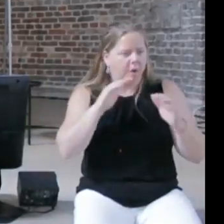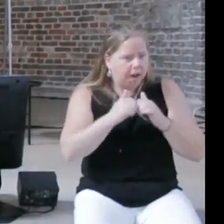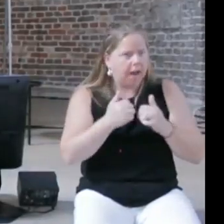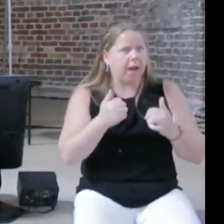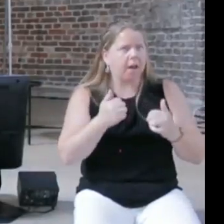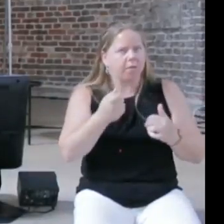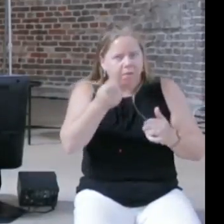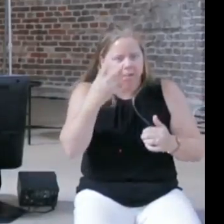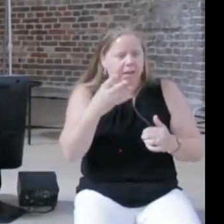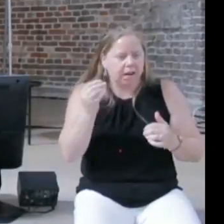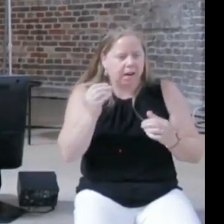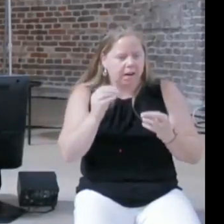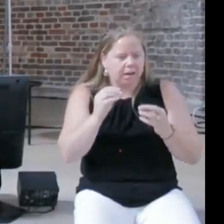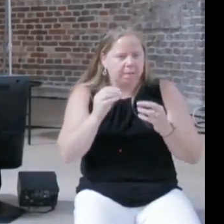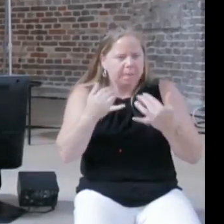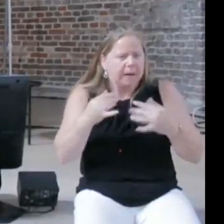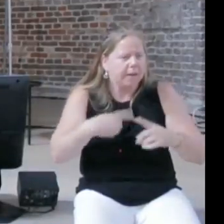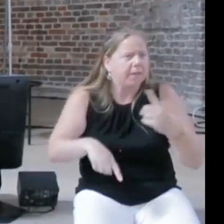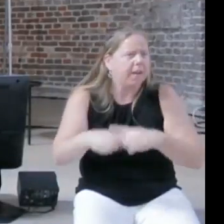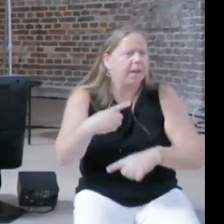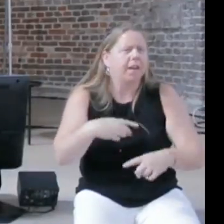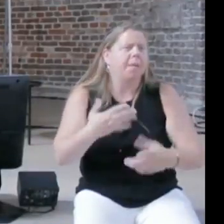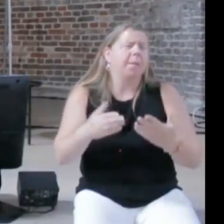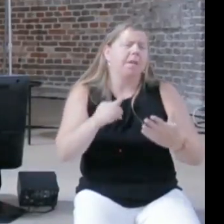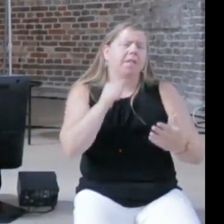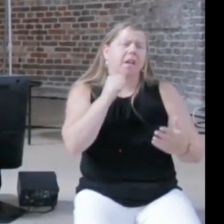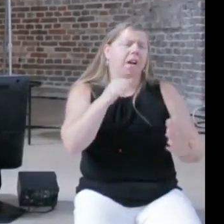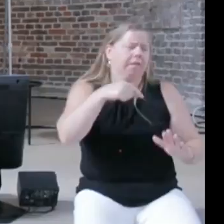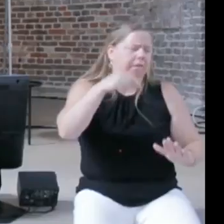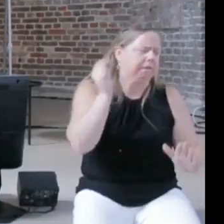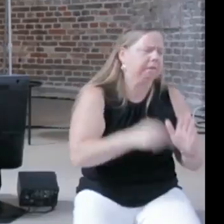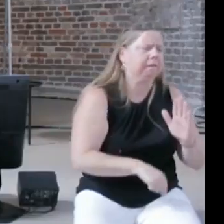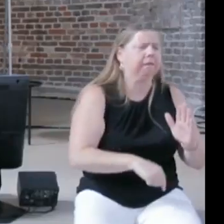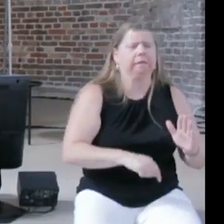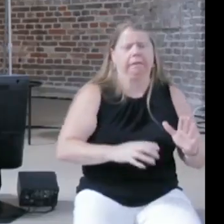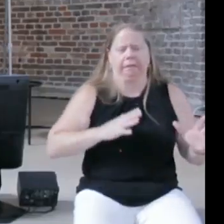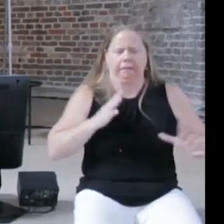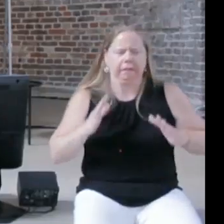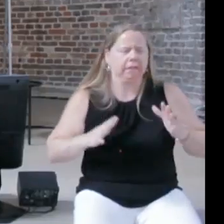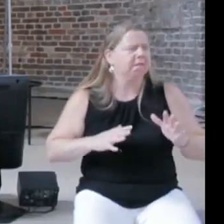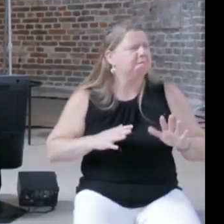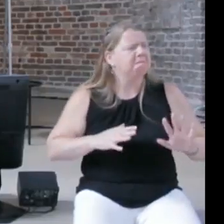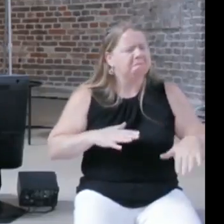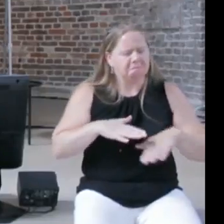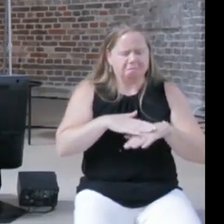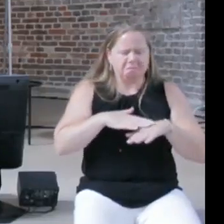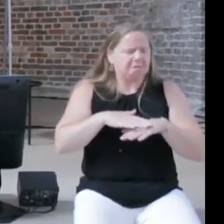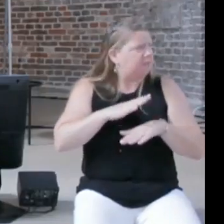to the highest sophistication necessarily, but that's not needed, go ahead Joi.